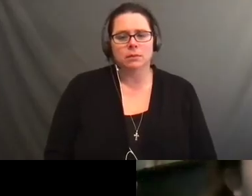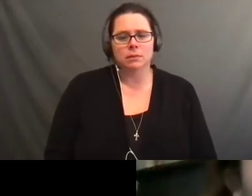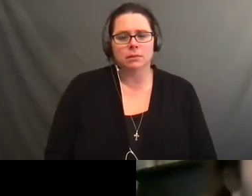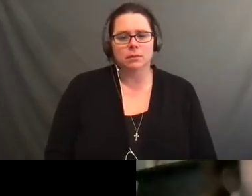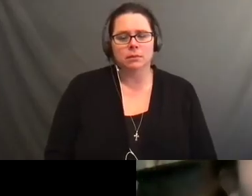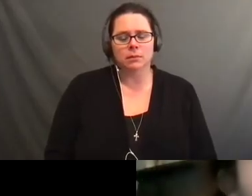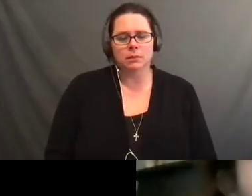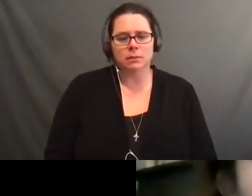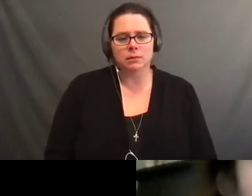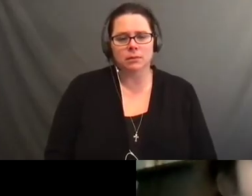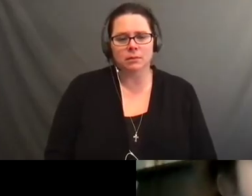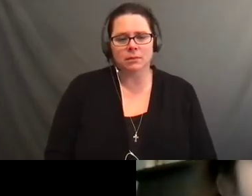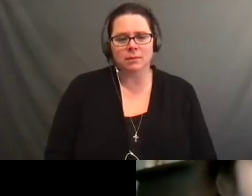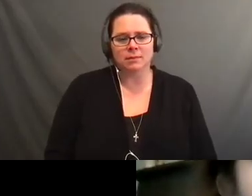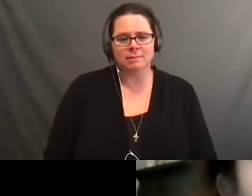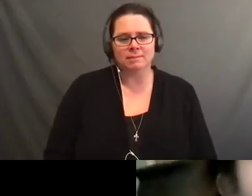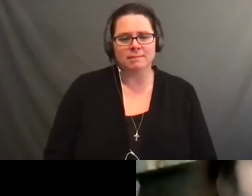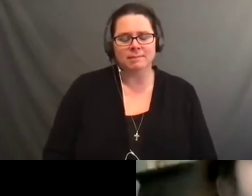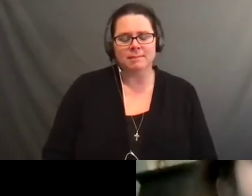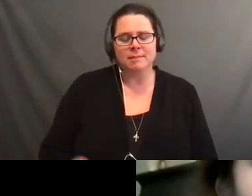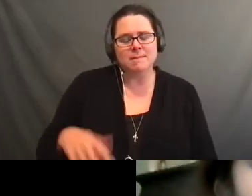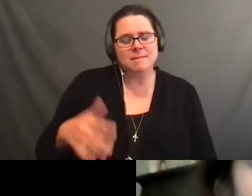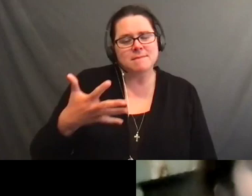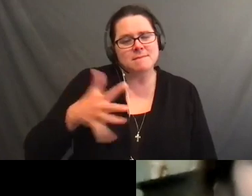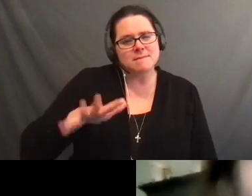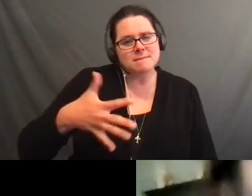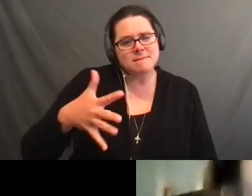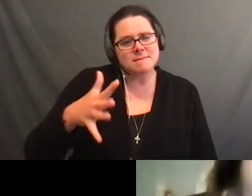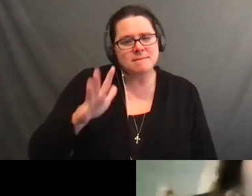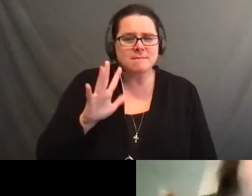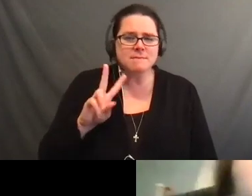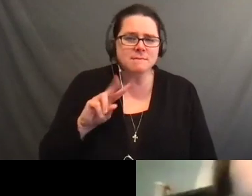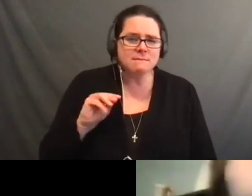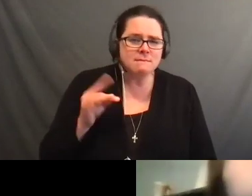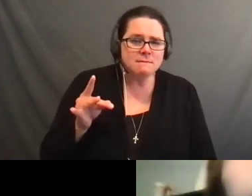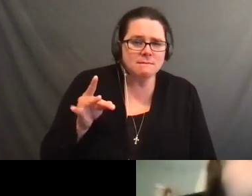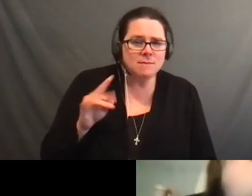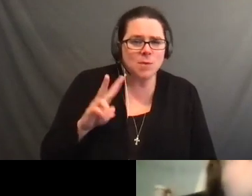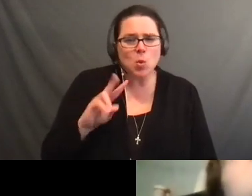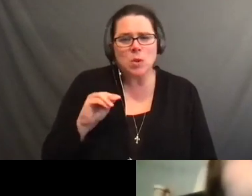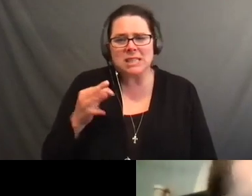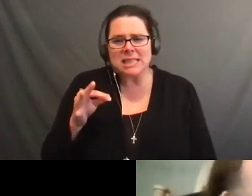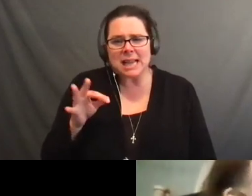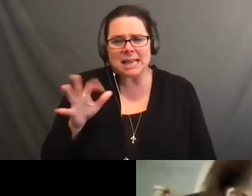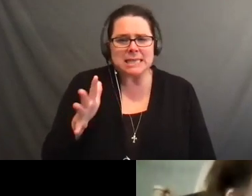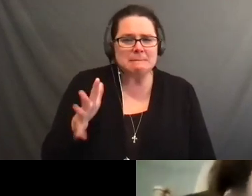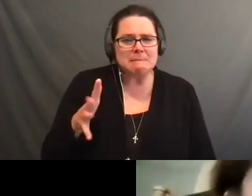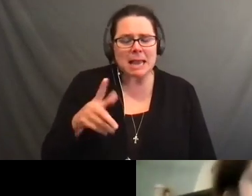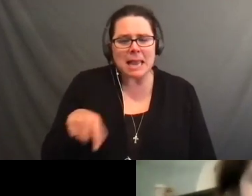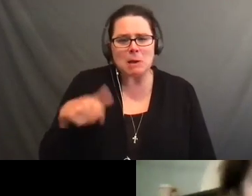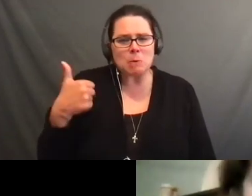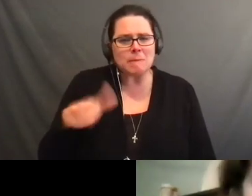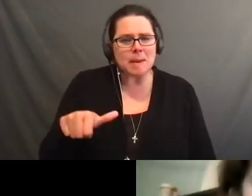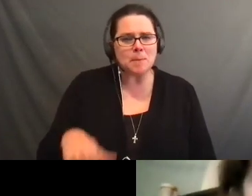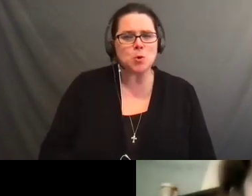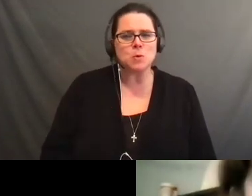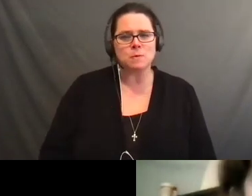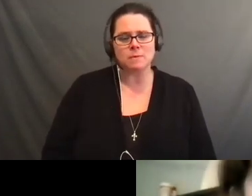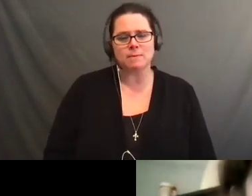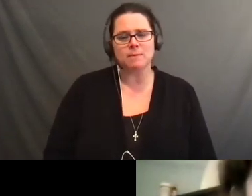the pins are? >> Austin s mom: Can you see where all the